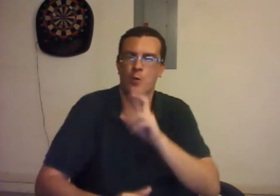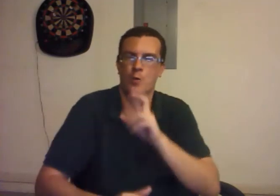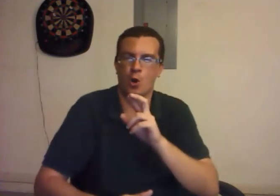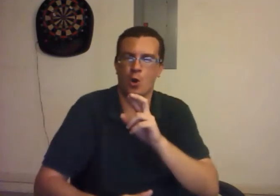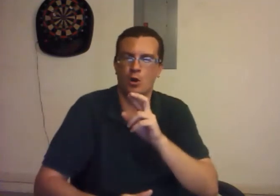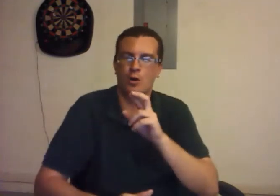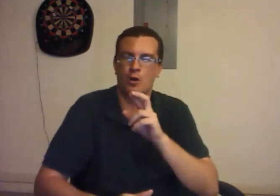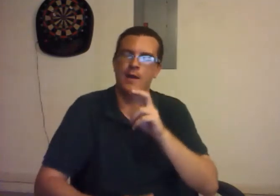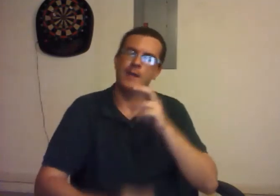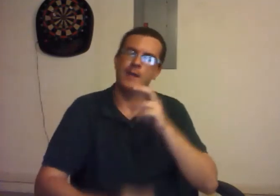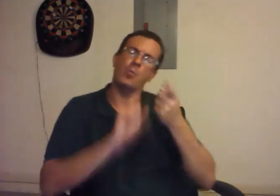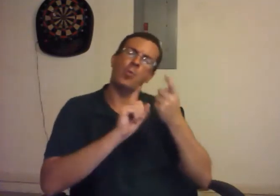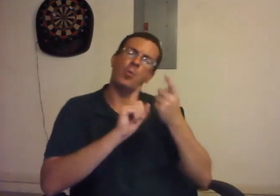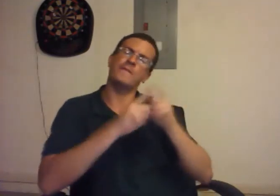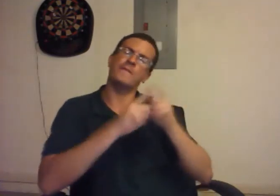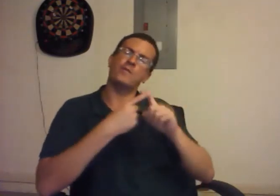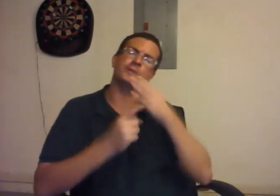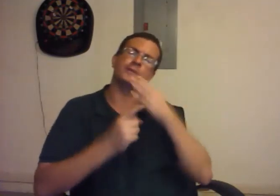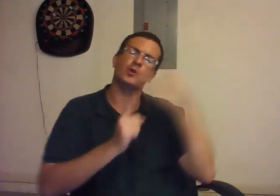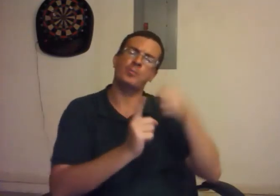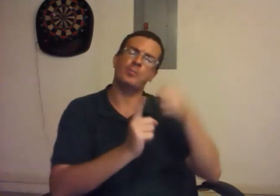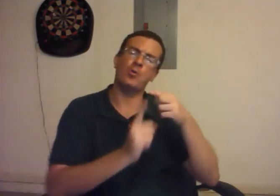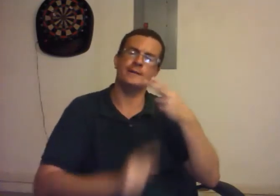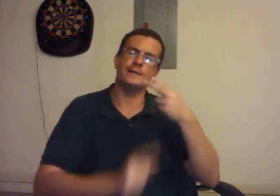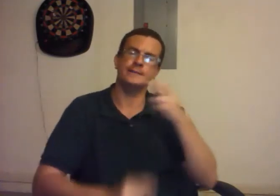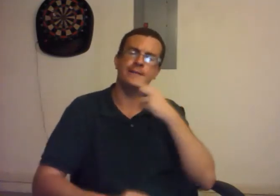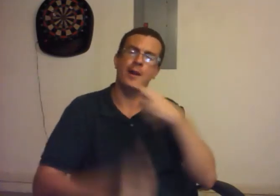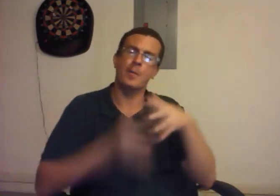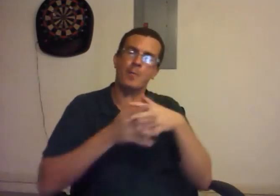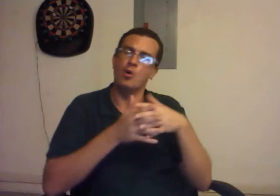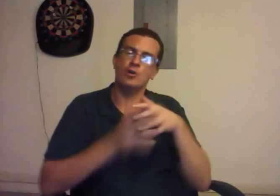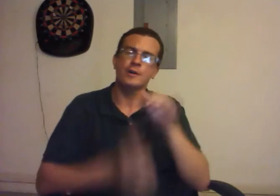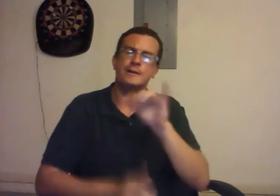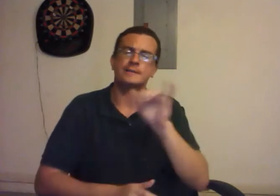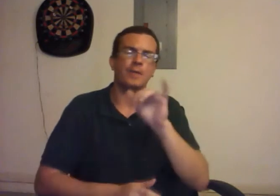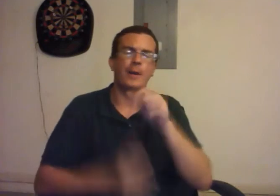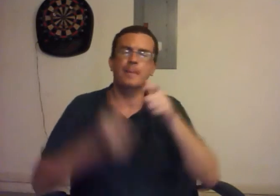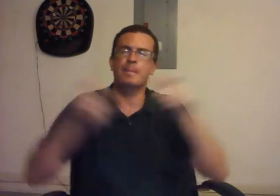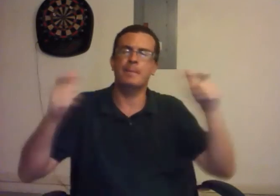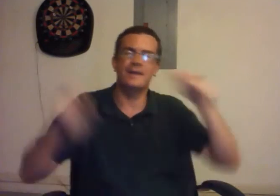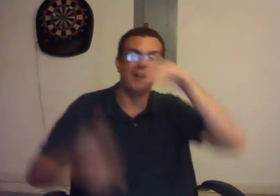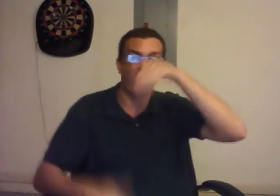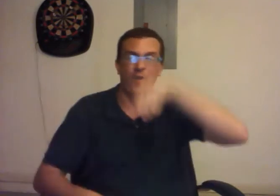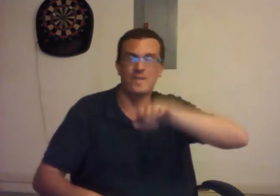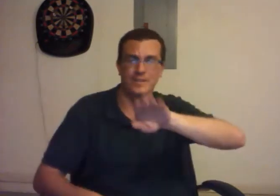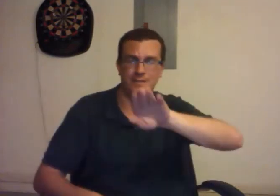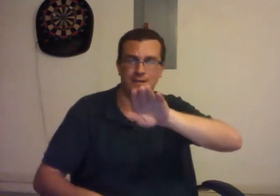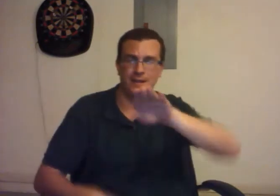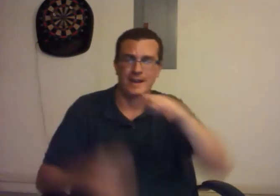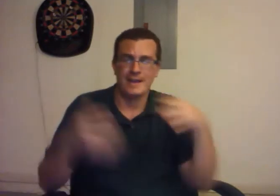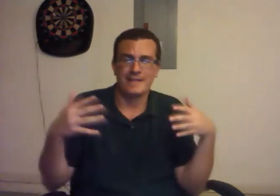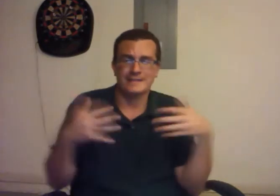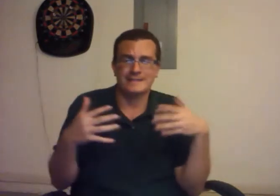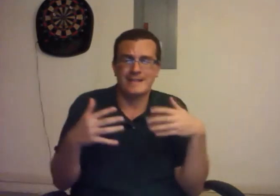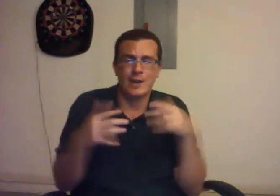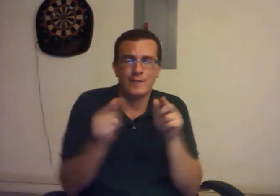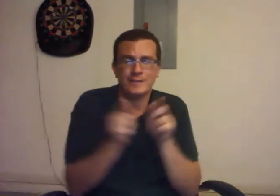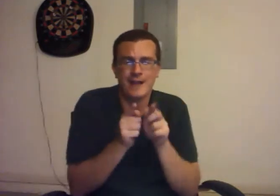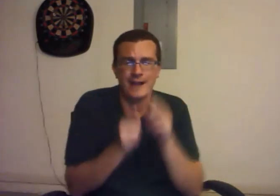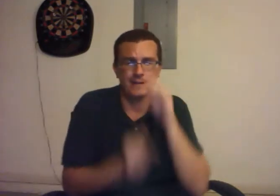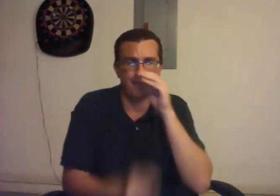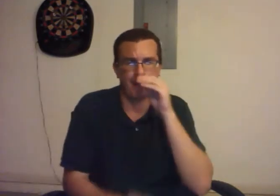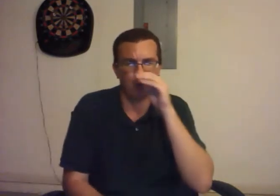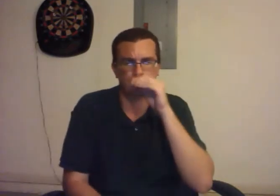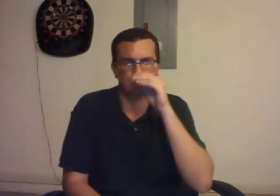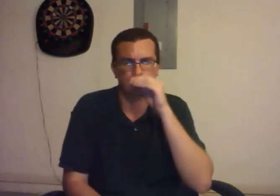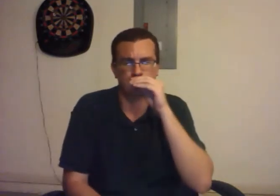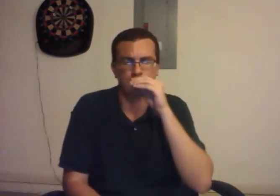One friend of mine made a good point. He said America is like a big giant Elephant that is scared of a tiny mouse.